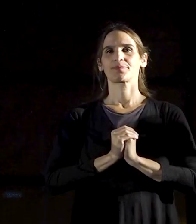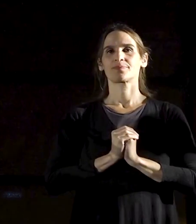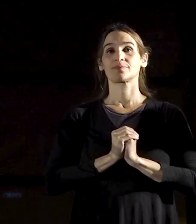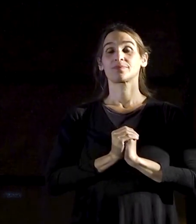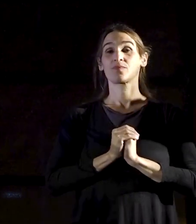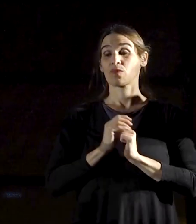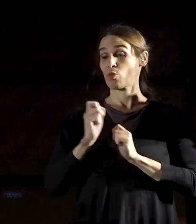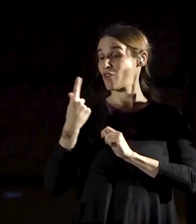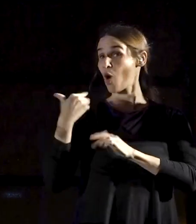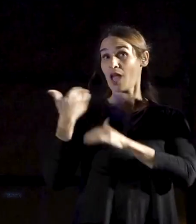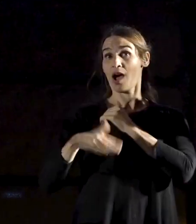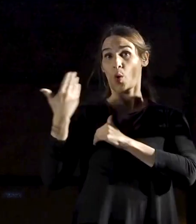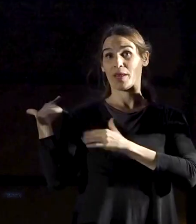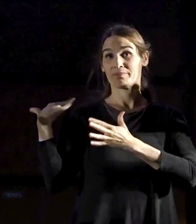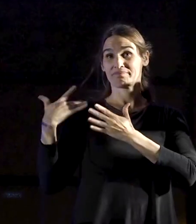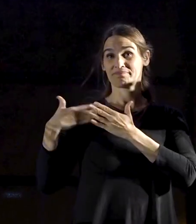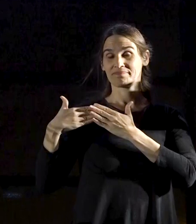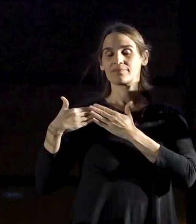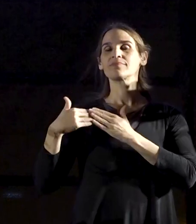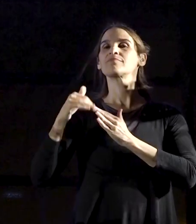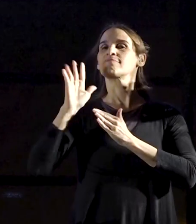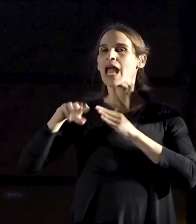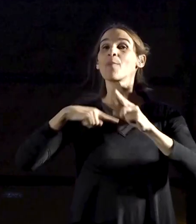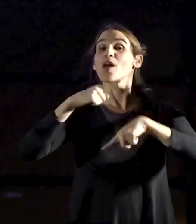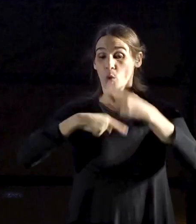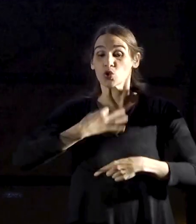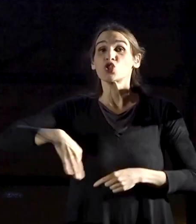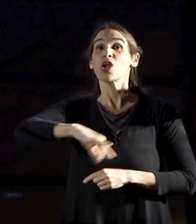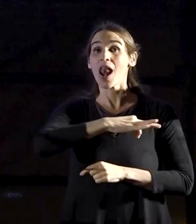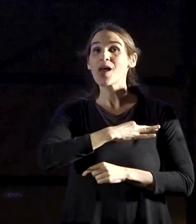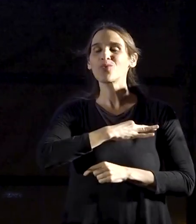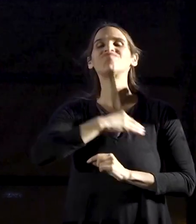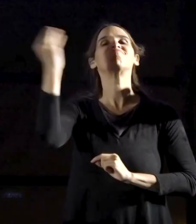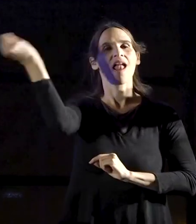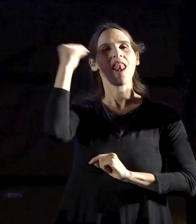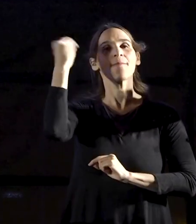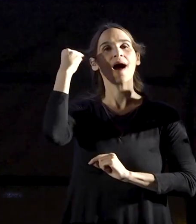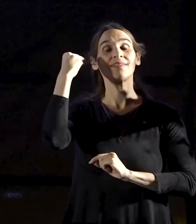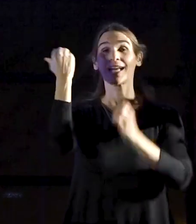Over the last few weeks, our generation too has learned that